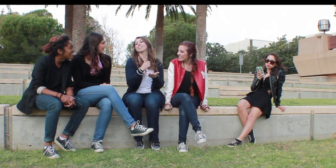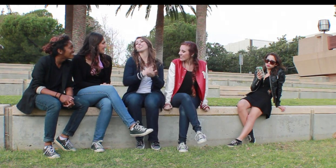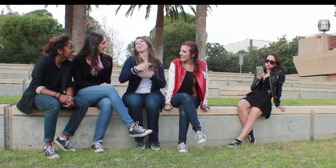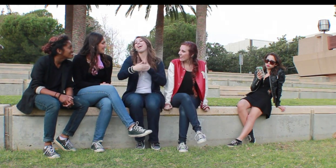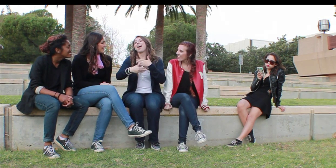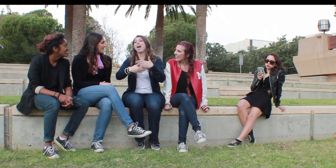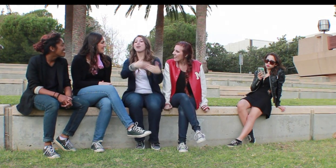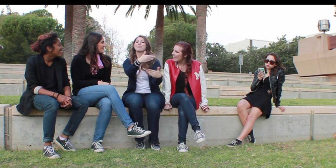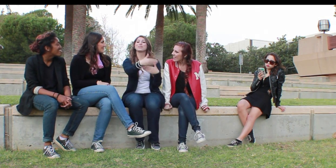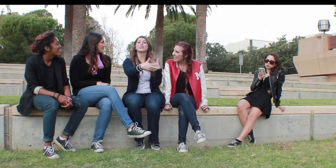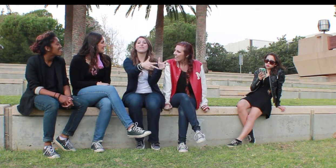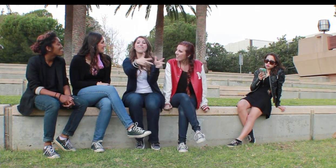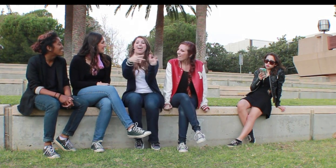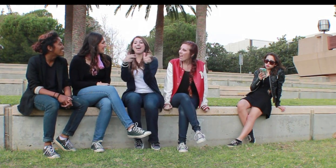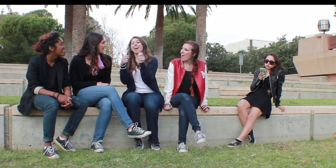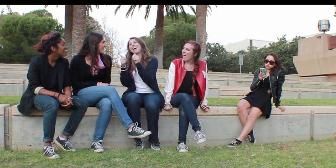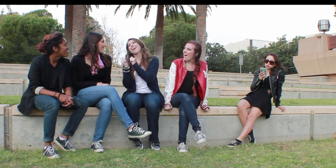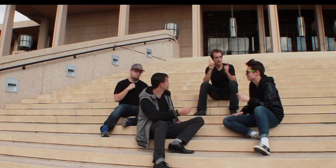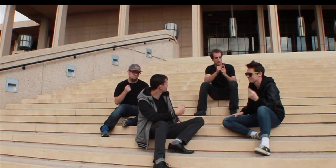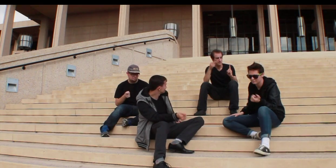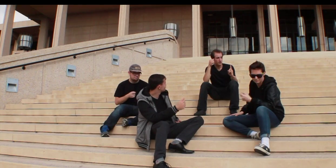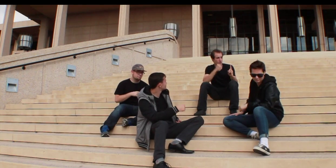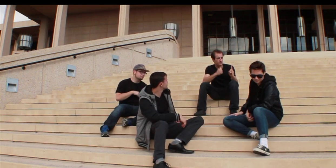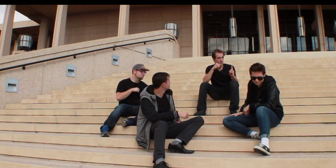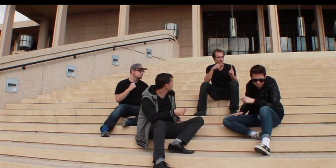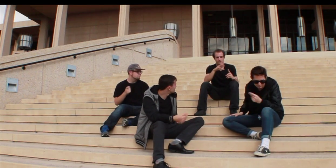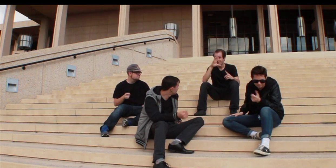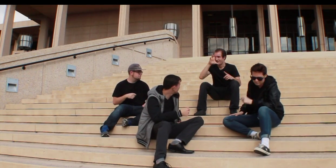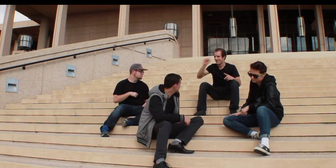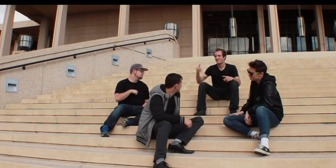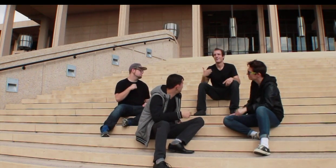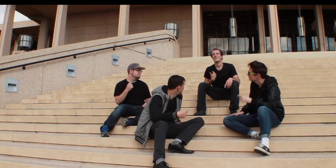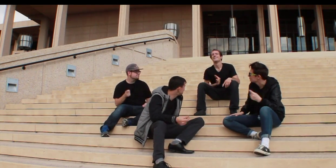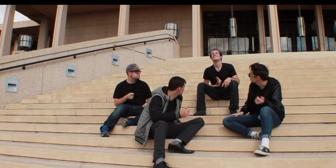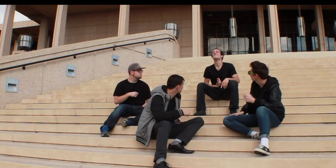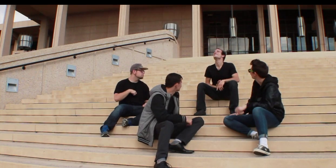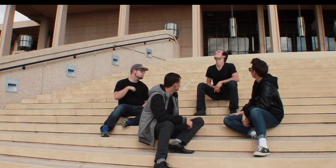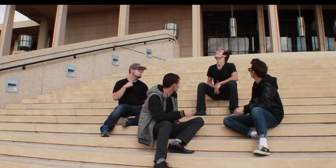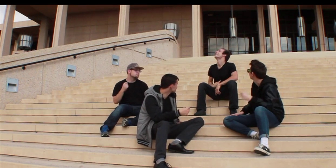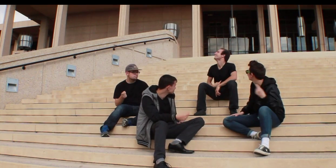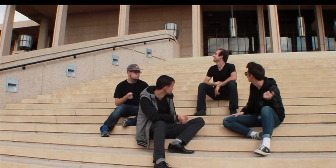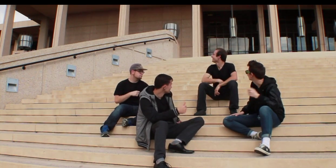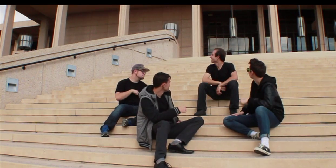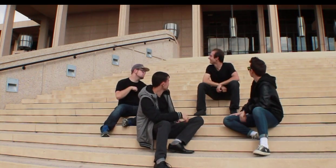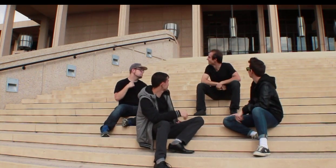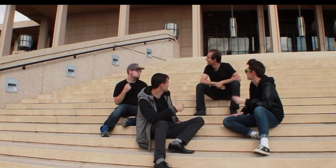Sandy: Summer loving happened so fast! Danny: I met a girl crazy for me